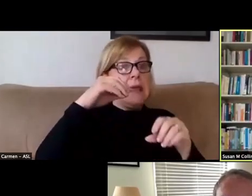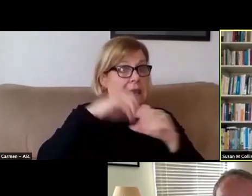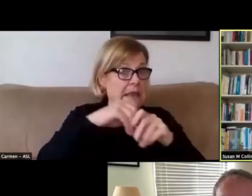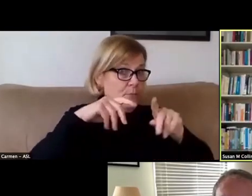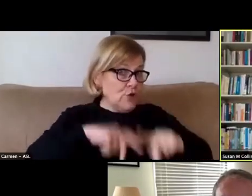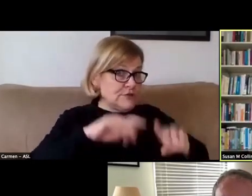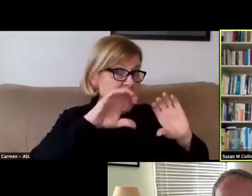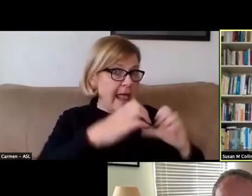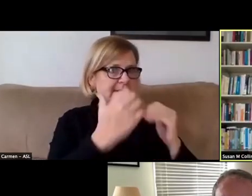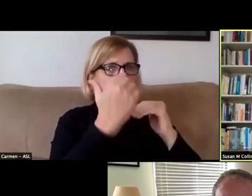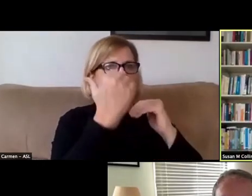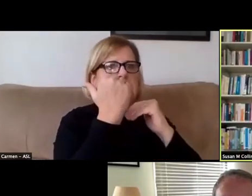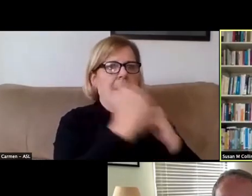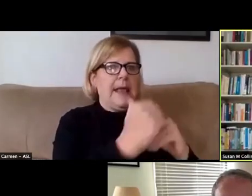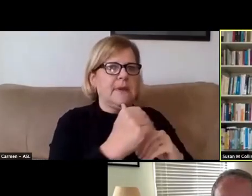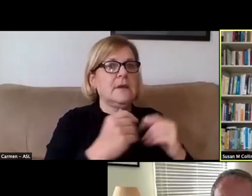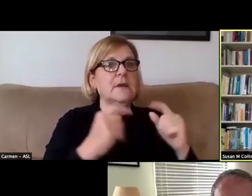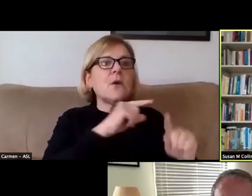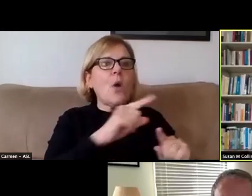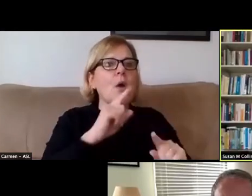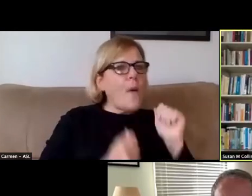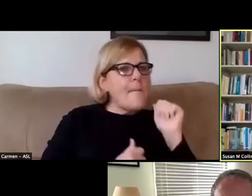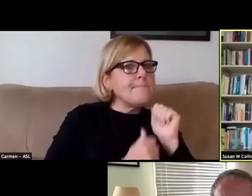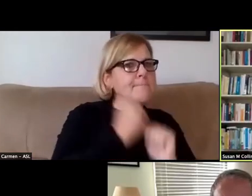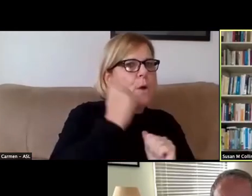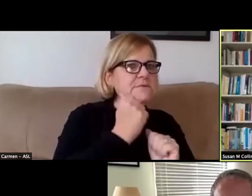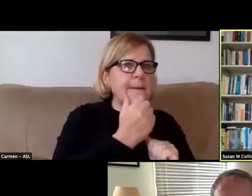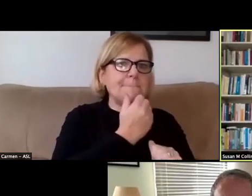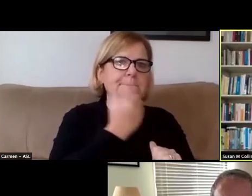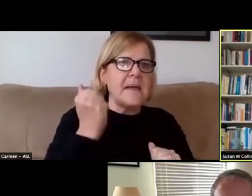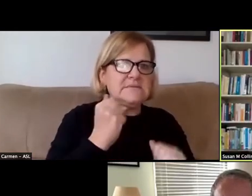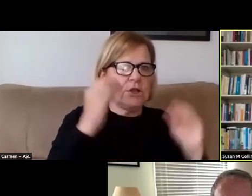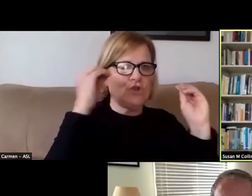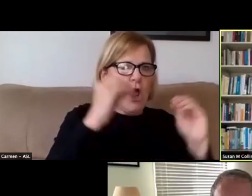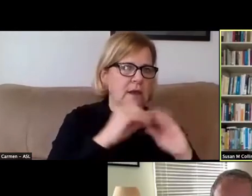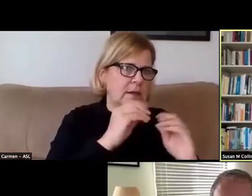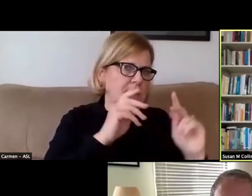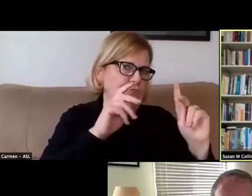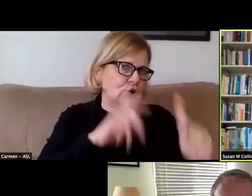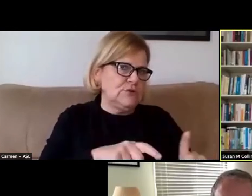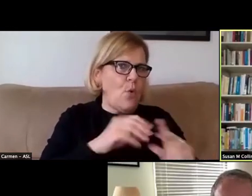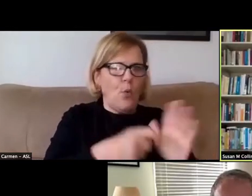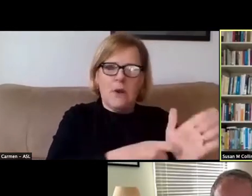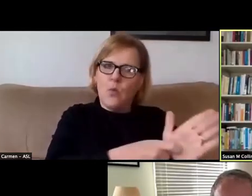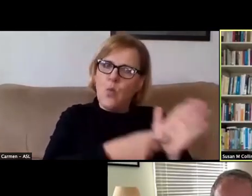limited to the ones that are most effectively taught in person or required to be taught in person.